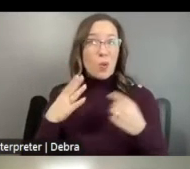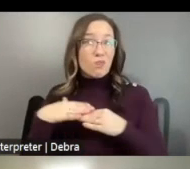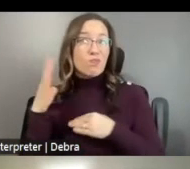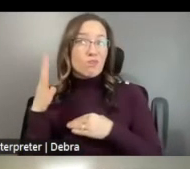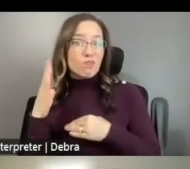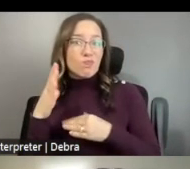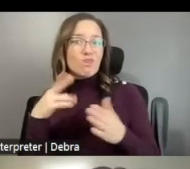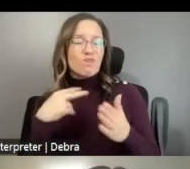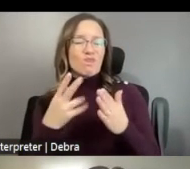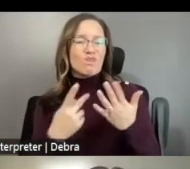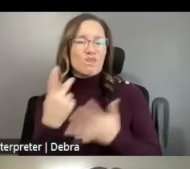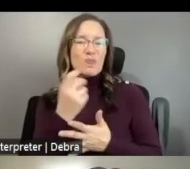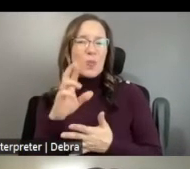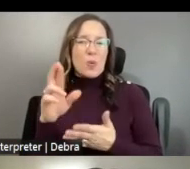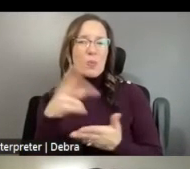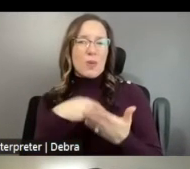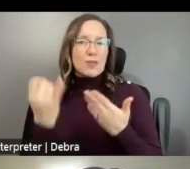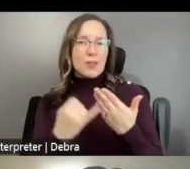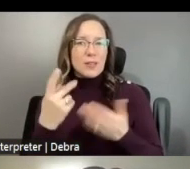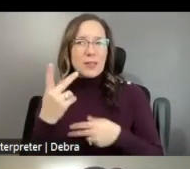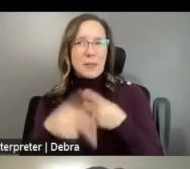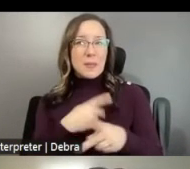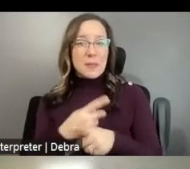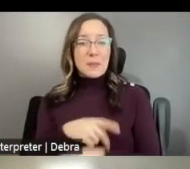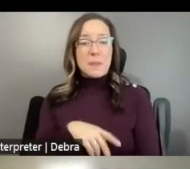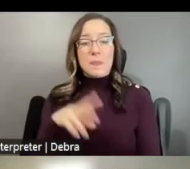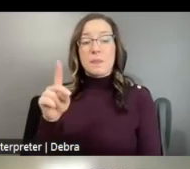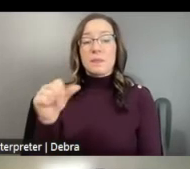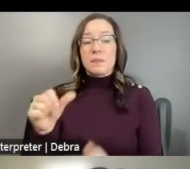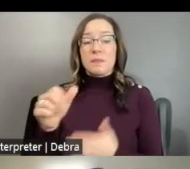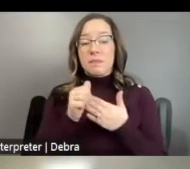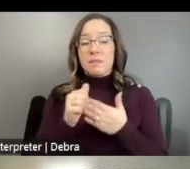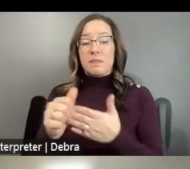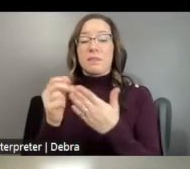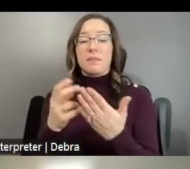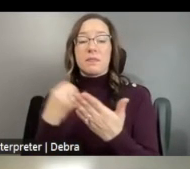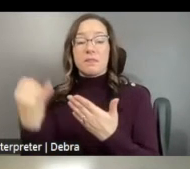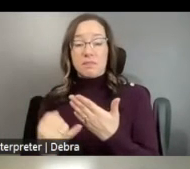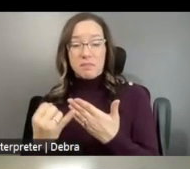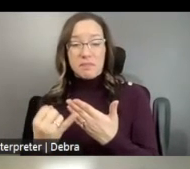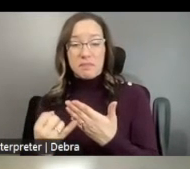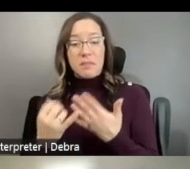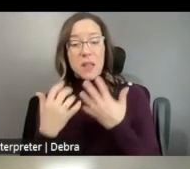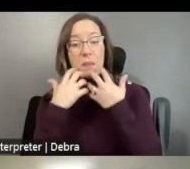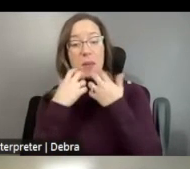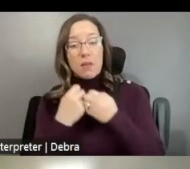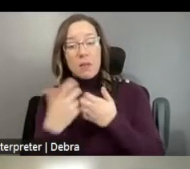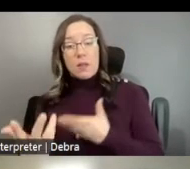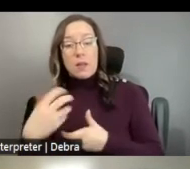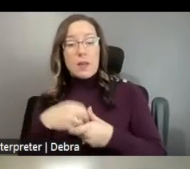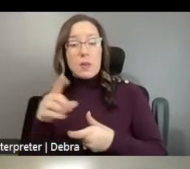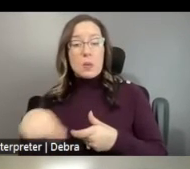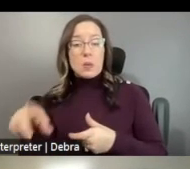PROJECT TYPES - DISABILITY PROJECTS OR PROJECTS THAT MEANINGFULLY ENGAGE DISABLED ARTISTS AND